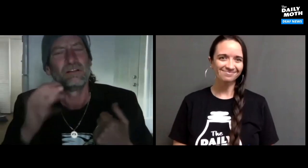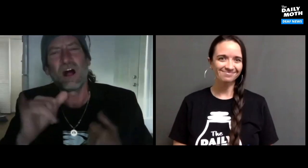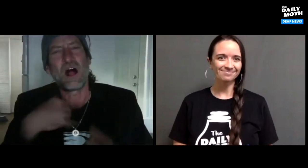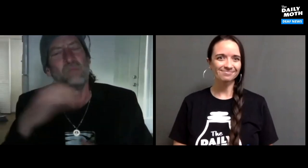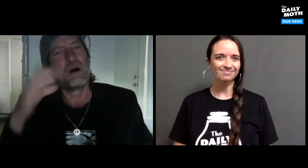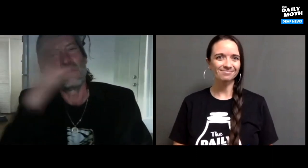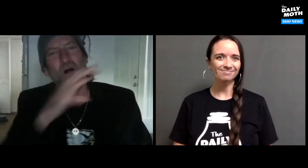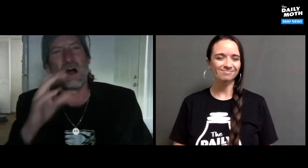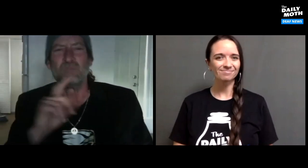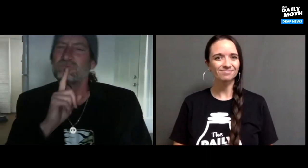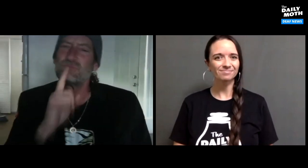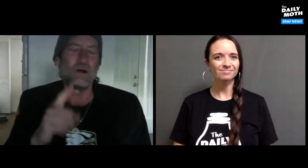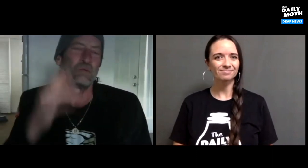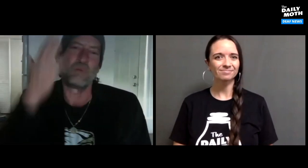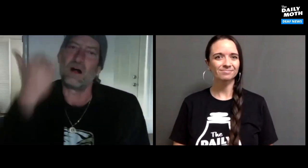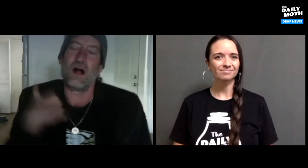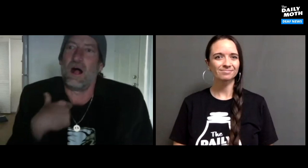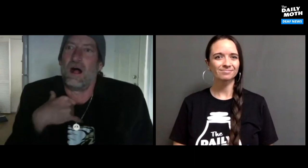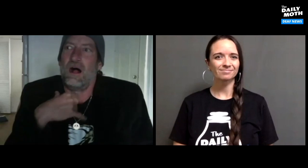So, I do not blame the Deaf community,